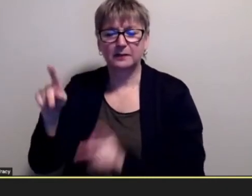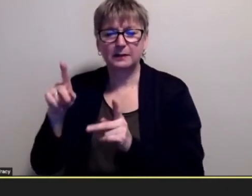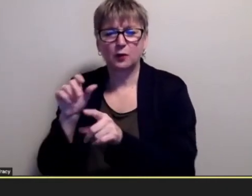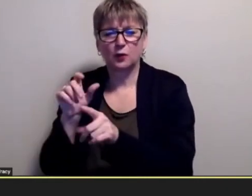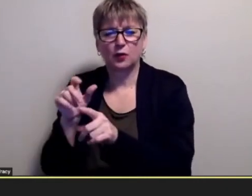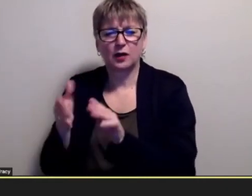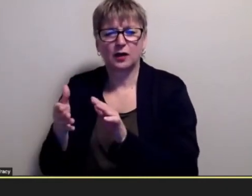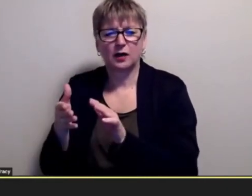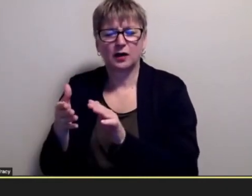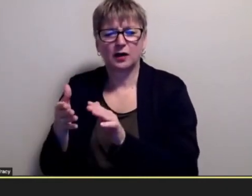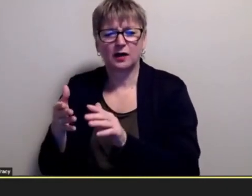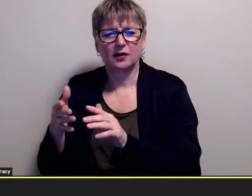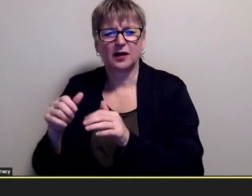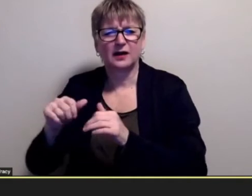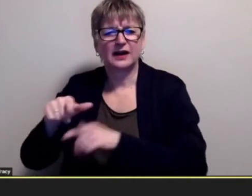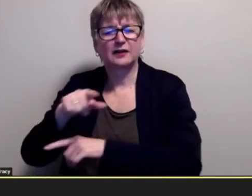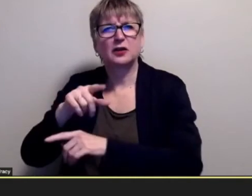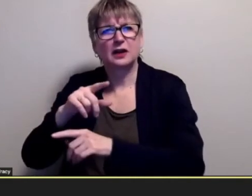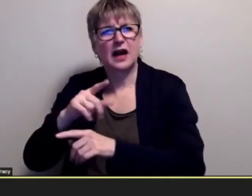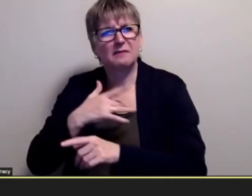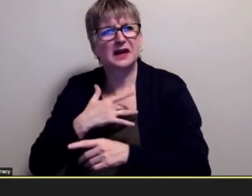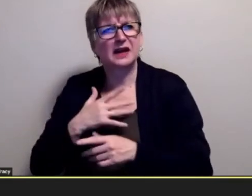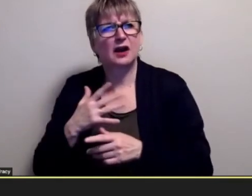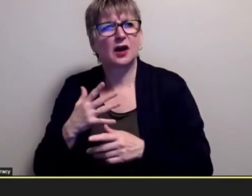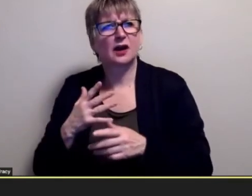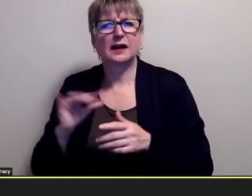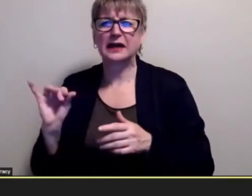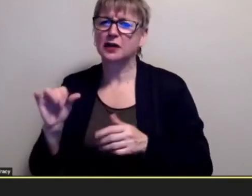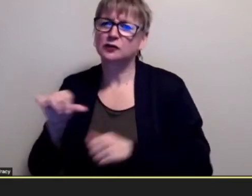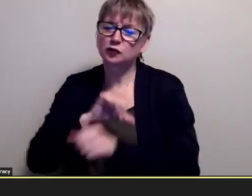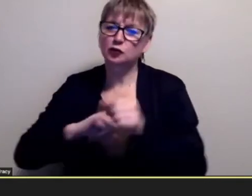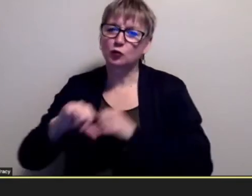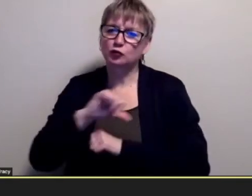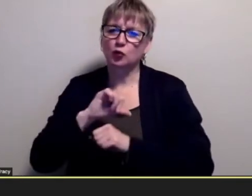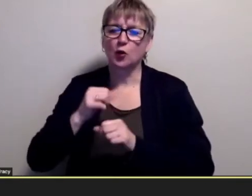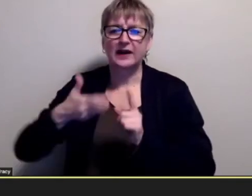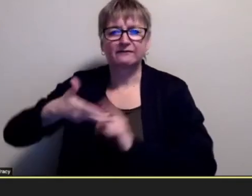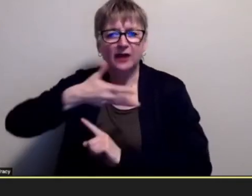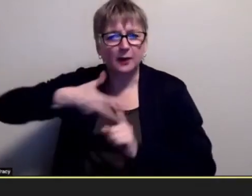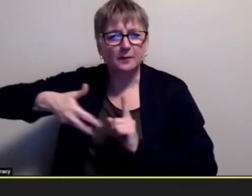created like a social environment for me to you know get along with people who were struggling